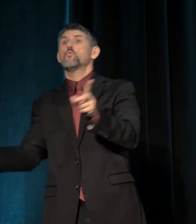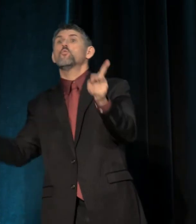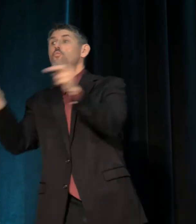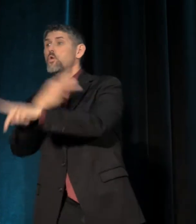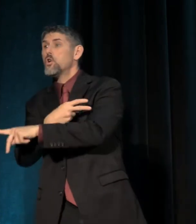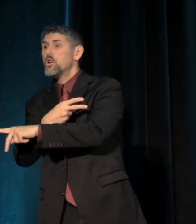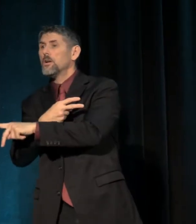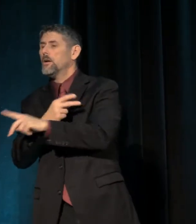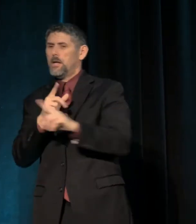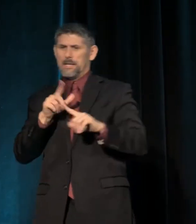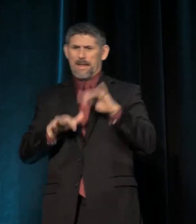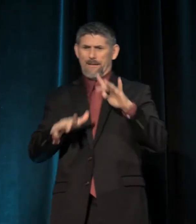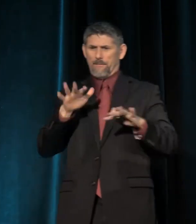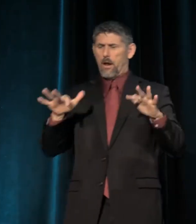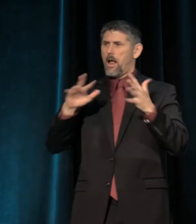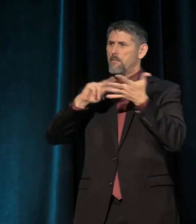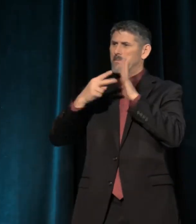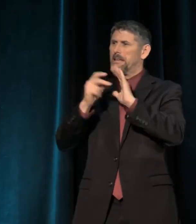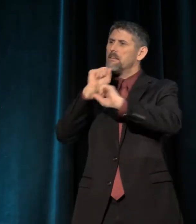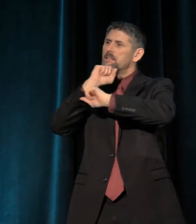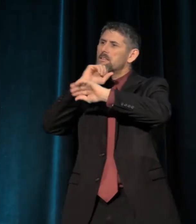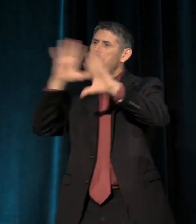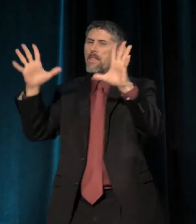Diversity means nothing without equity.